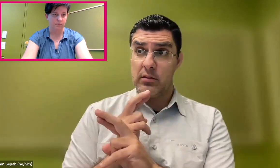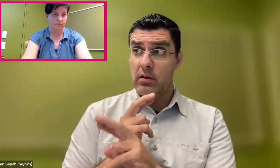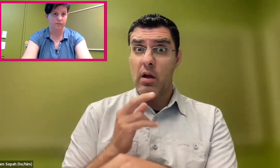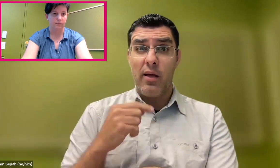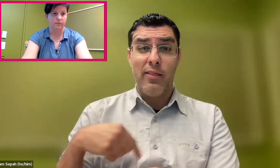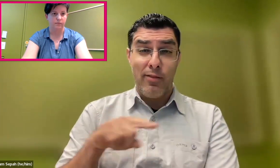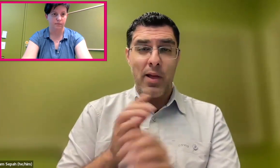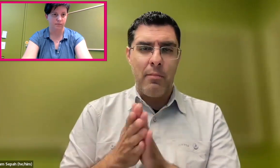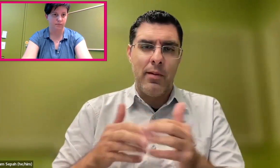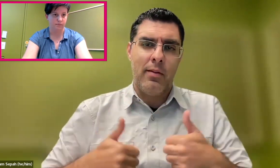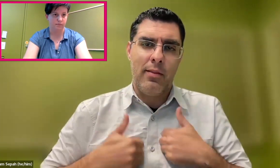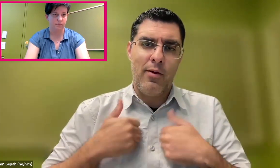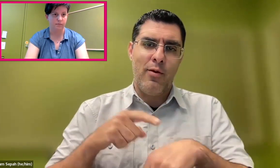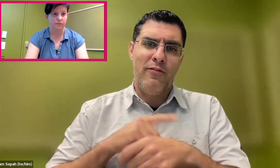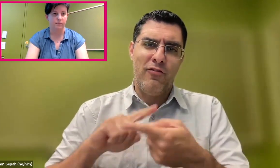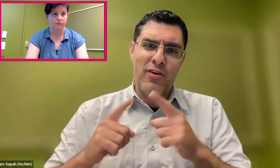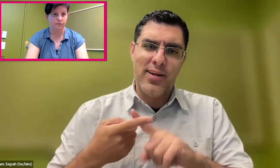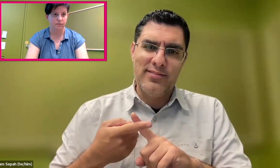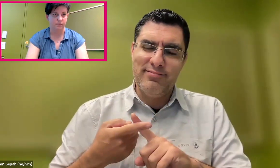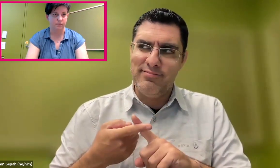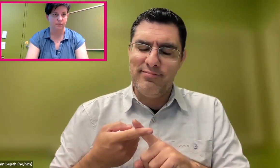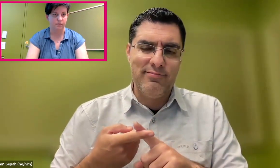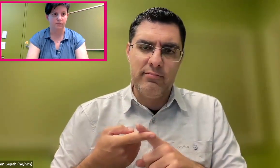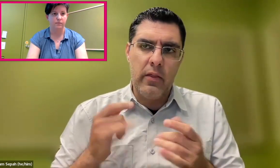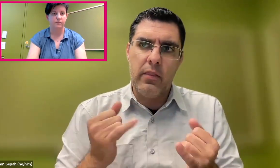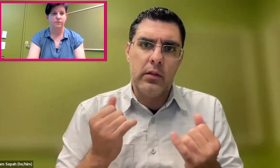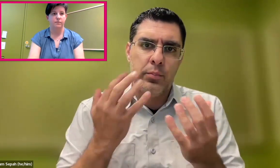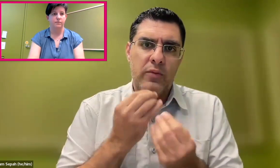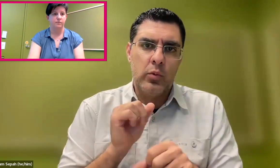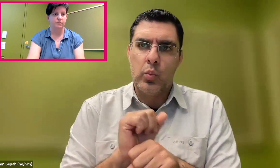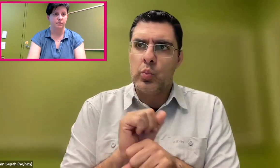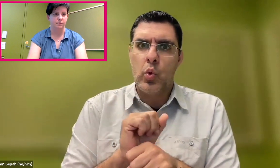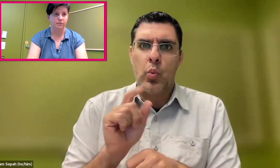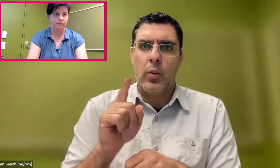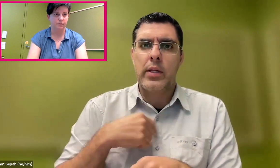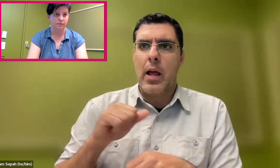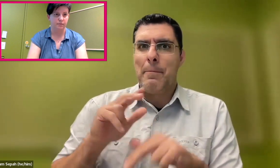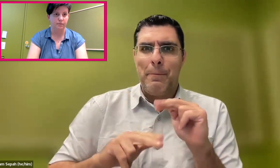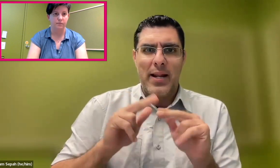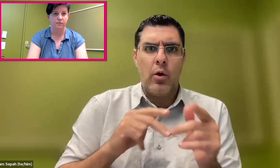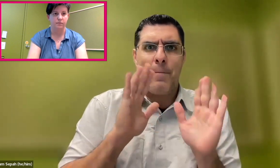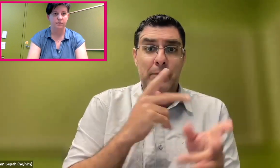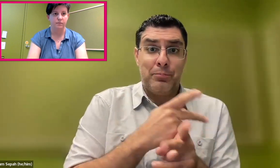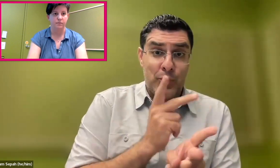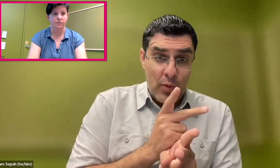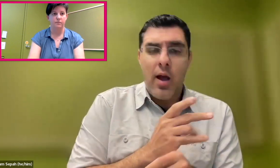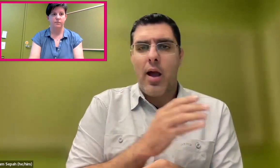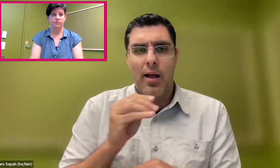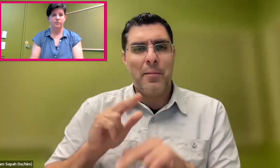and that mutual respect, and these people that I've worked with have become lifelong friends. It's been a really beautiful experience